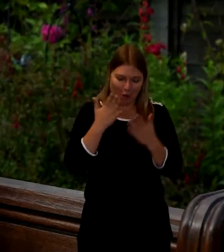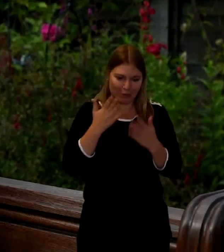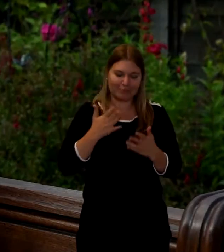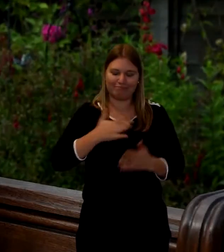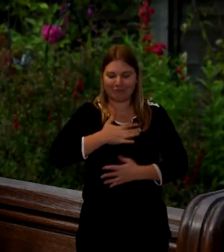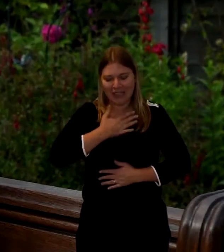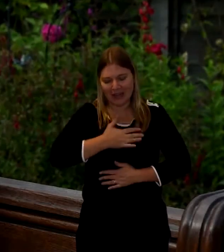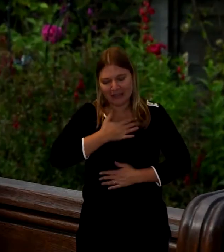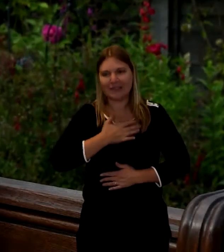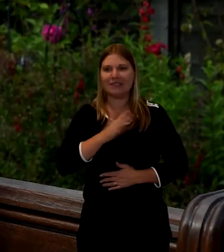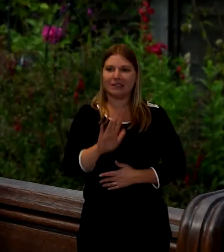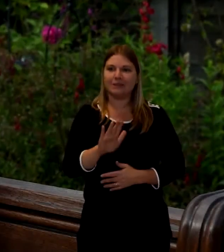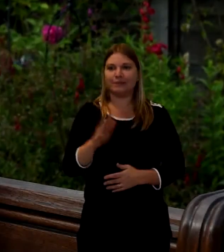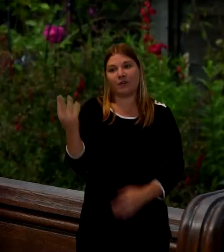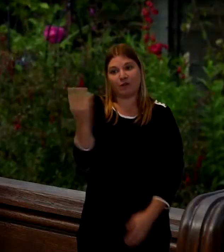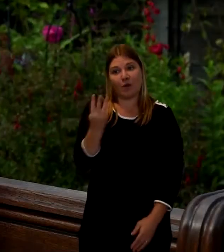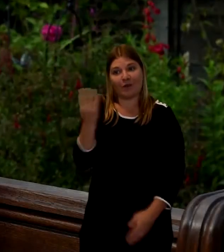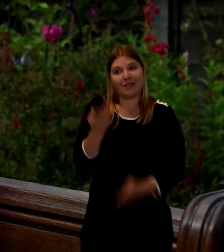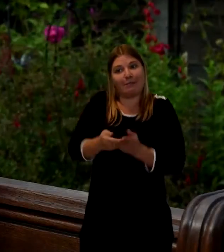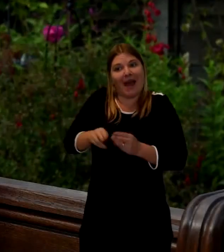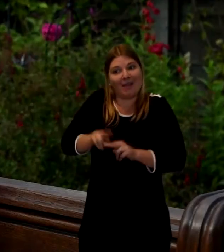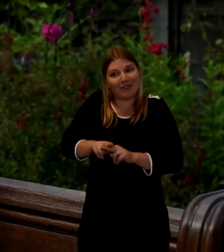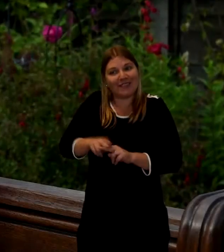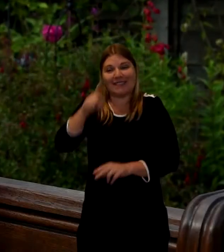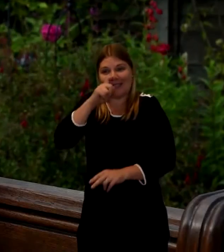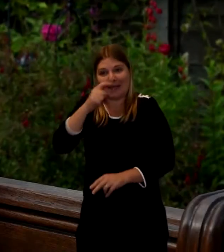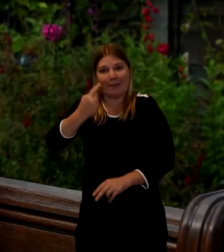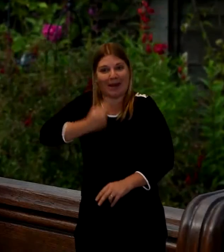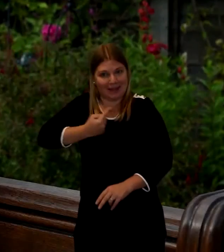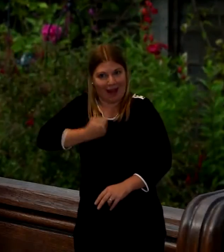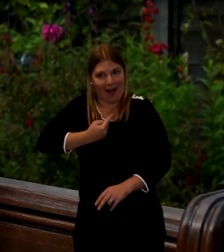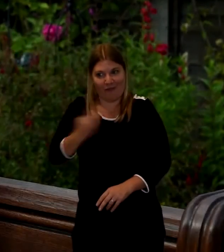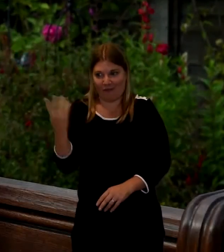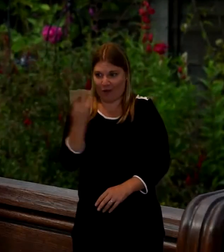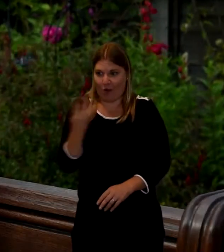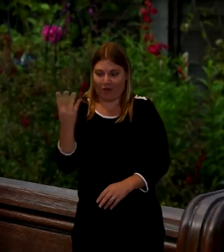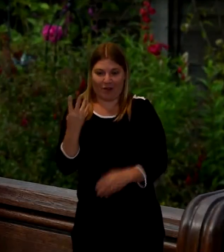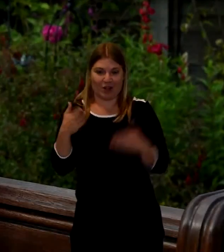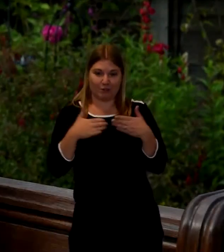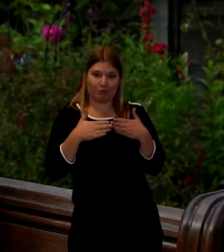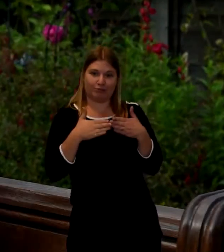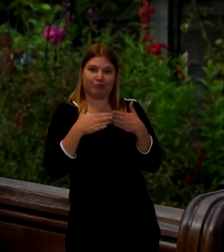about this now we went with my mum and dad over to the orkneys on the bridge of the boat my father